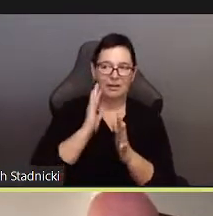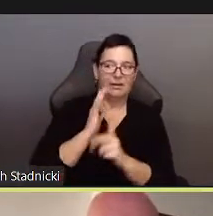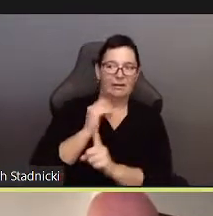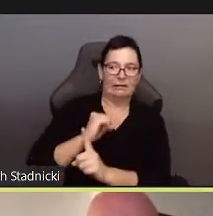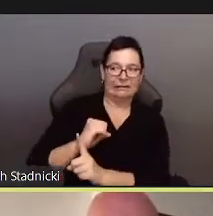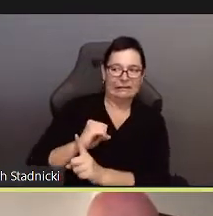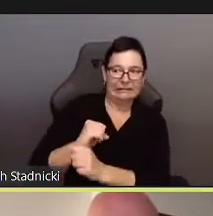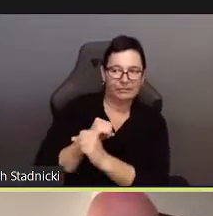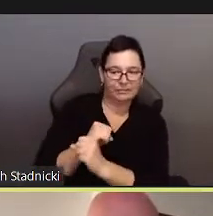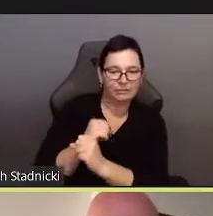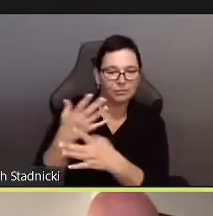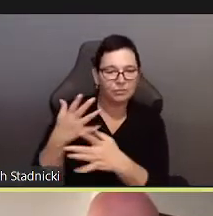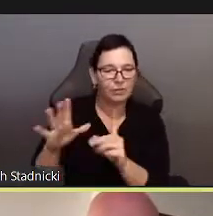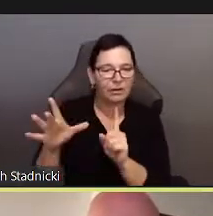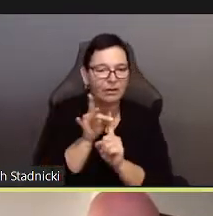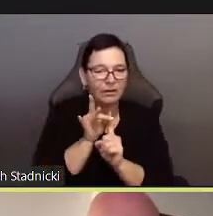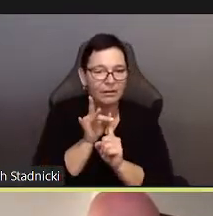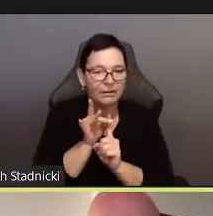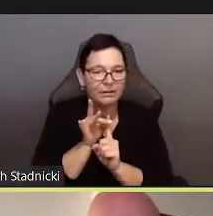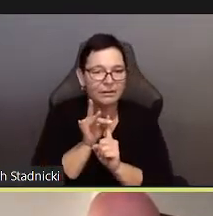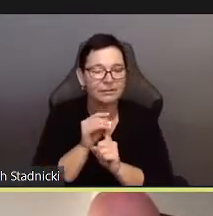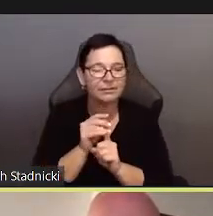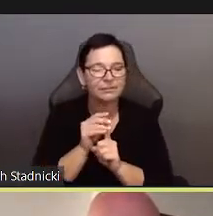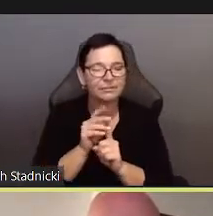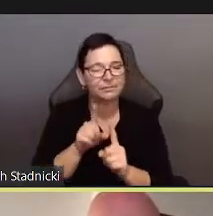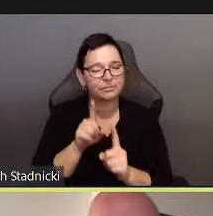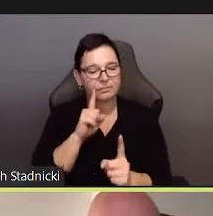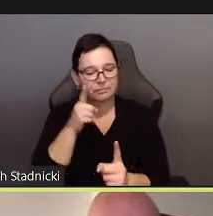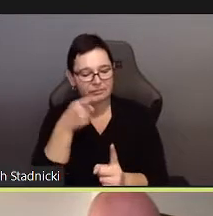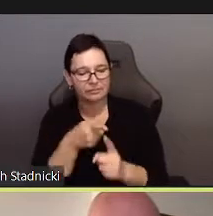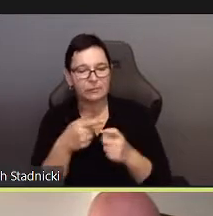The desire to be left out.